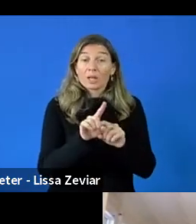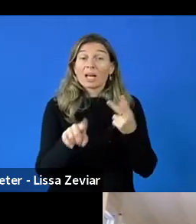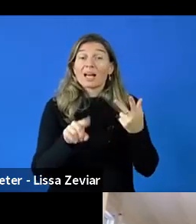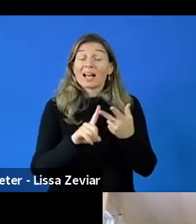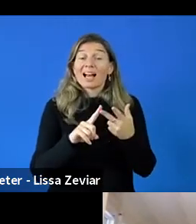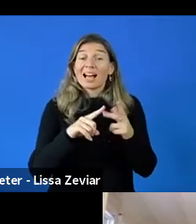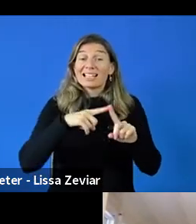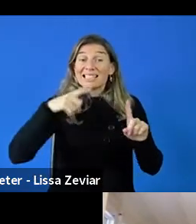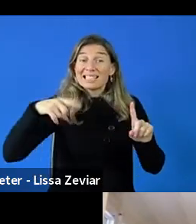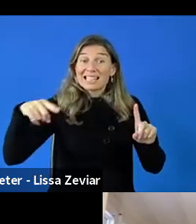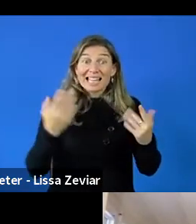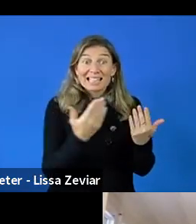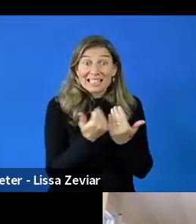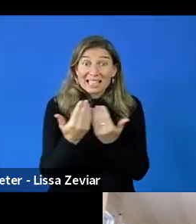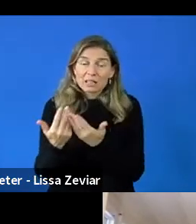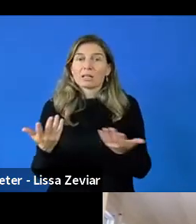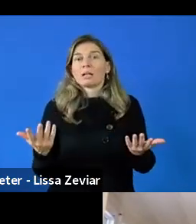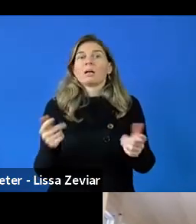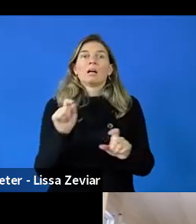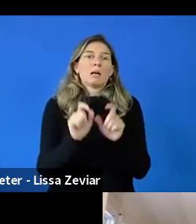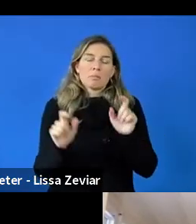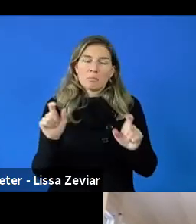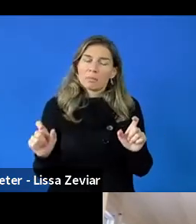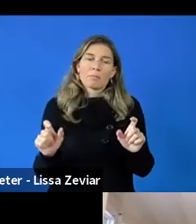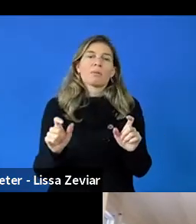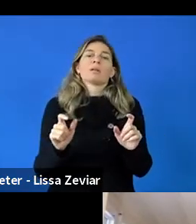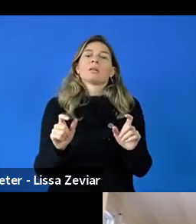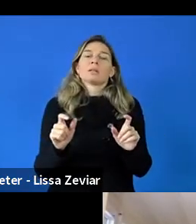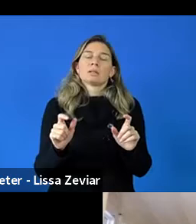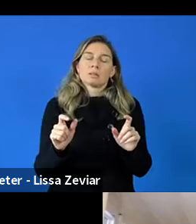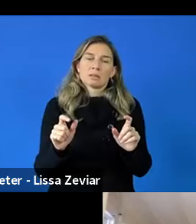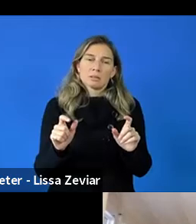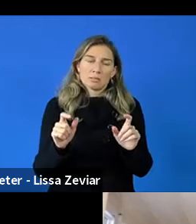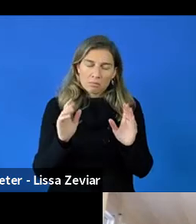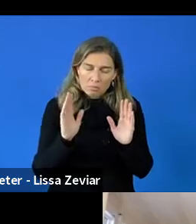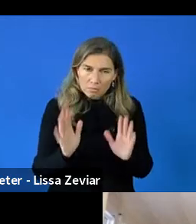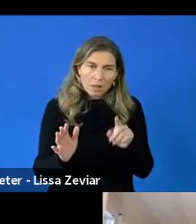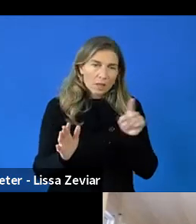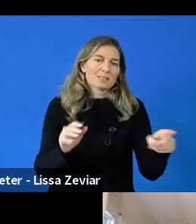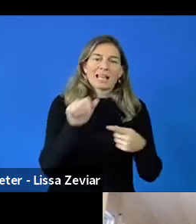People with disabilities must go in Artificial Intelligence calls for disaggregated data inputs.